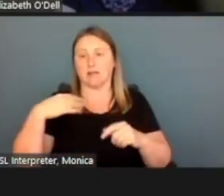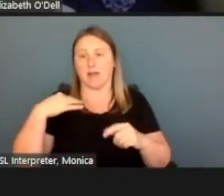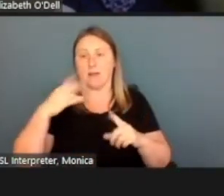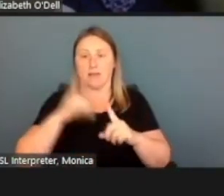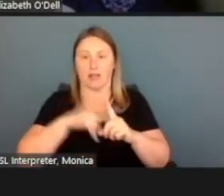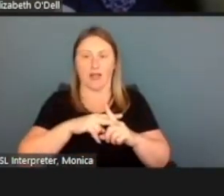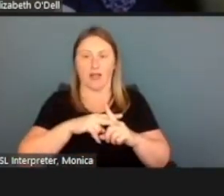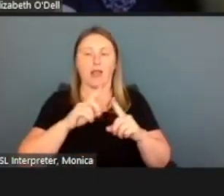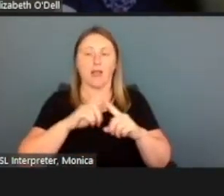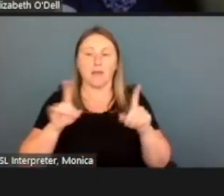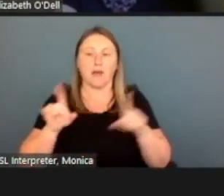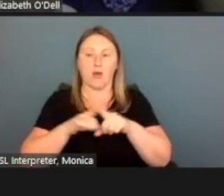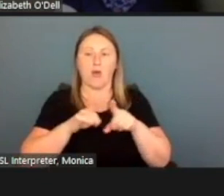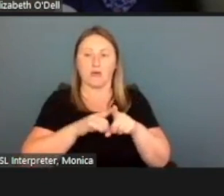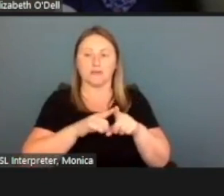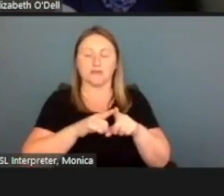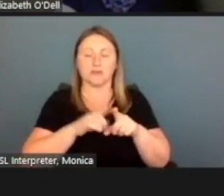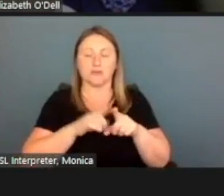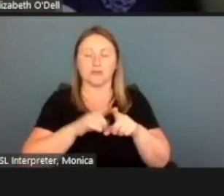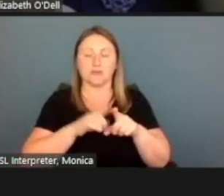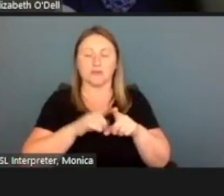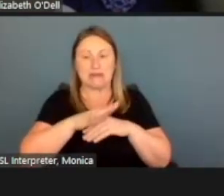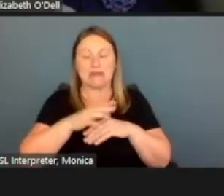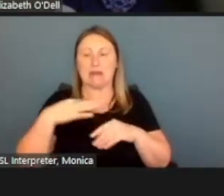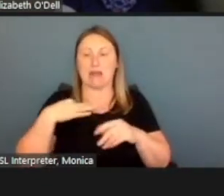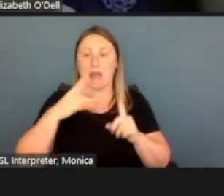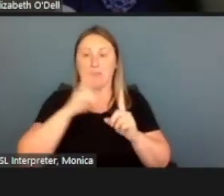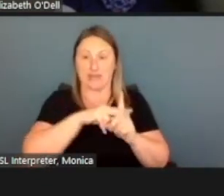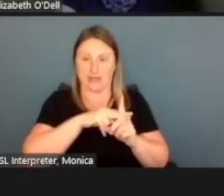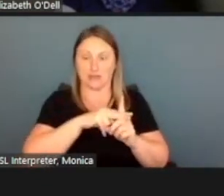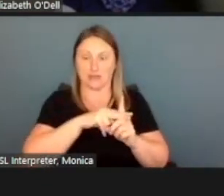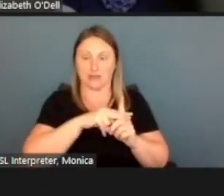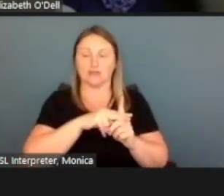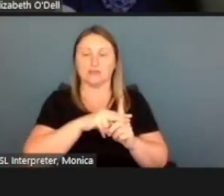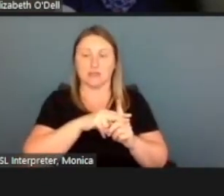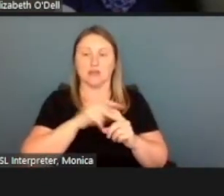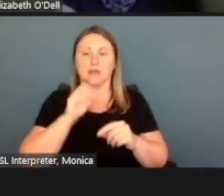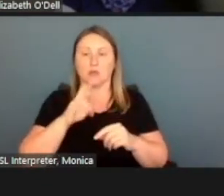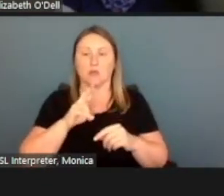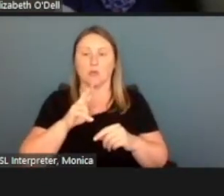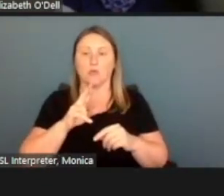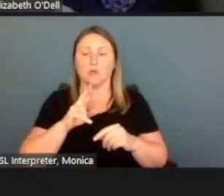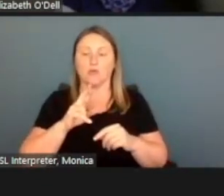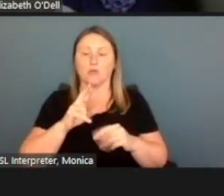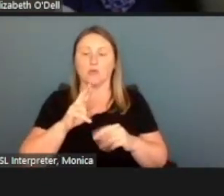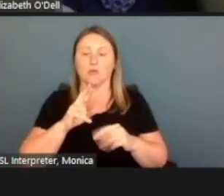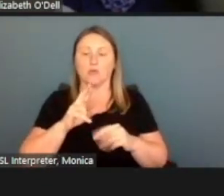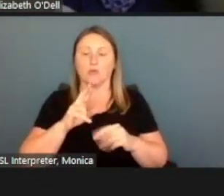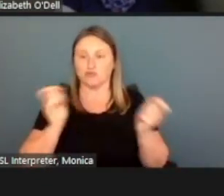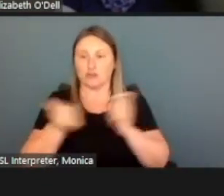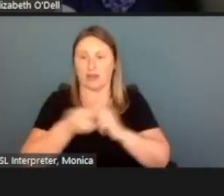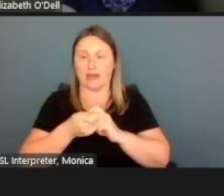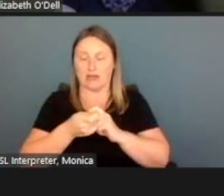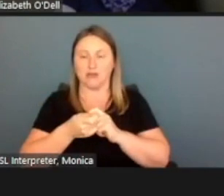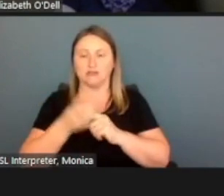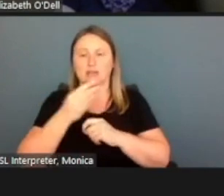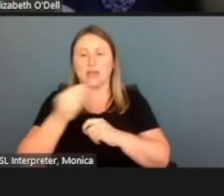is if you've submitted your application or a reported change and there's information needed